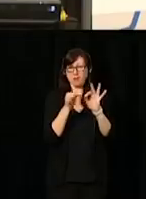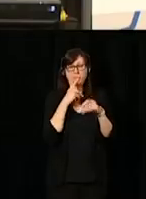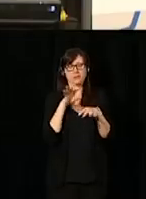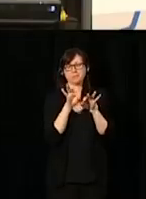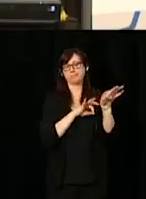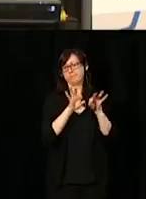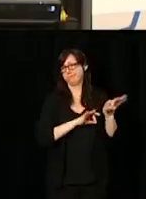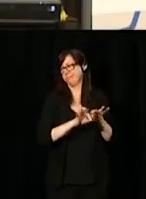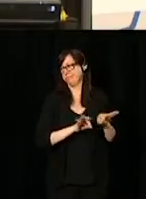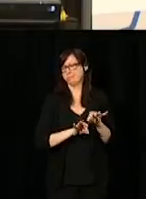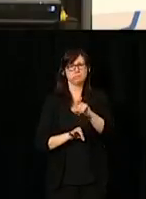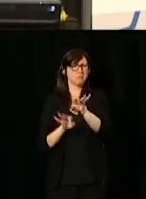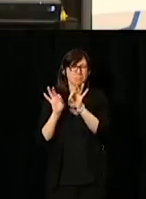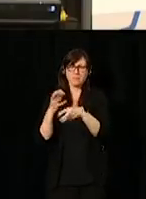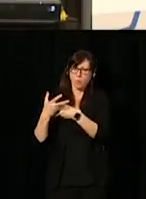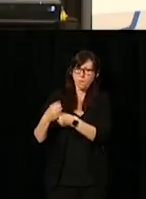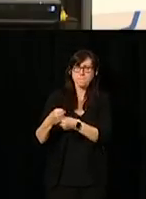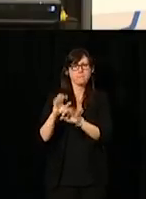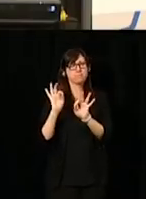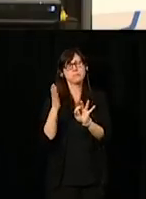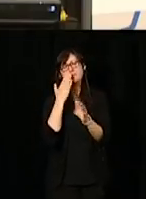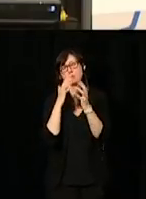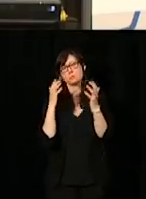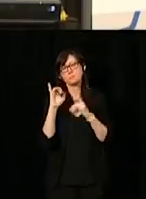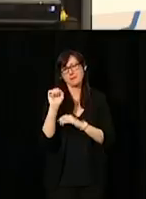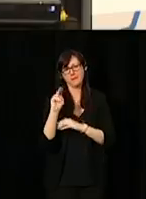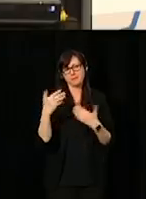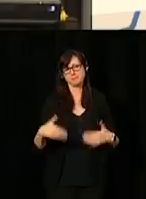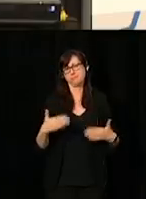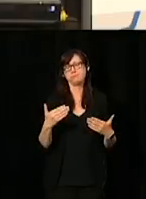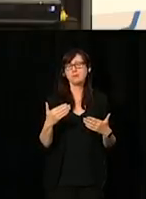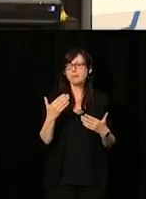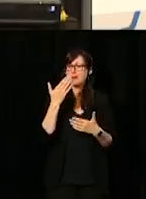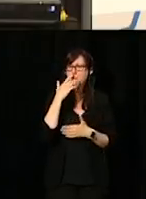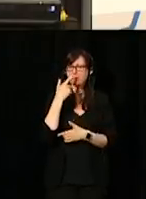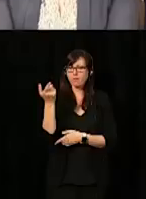because I could not have said it better. Thank you so much, Ian. Thank you for coming.